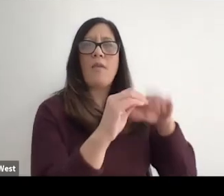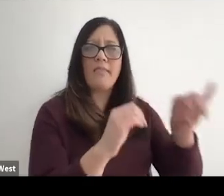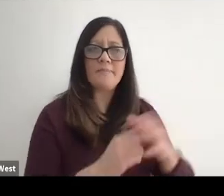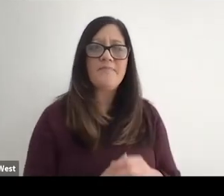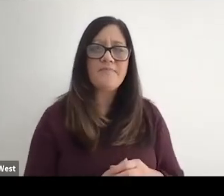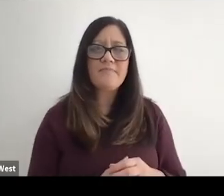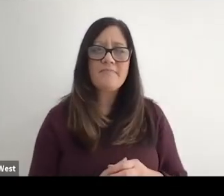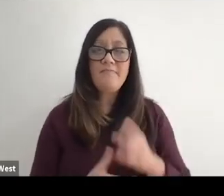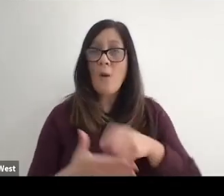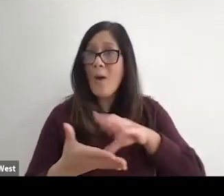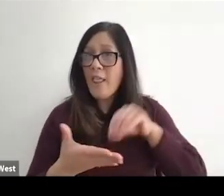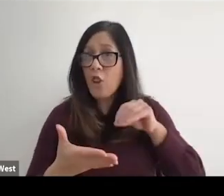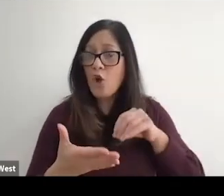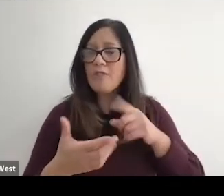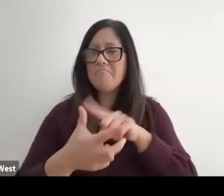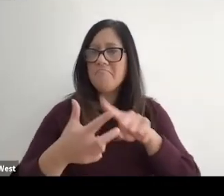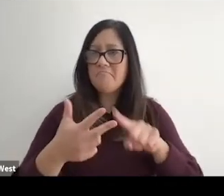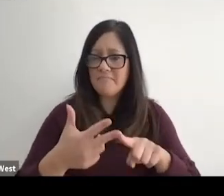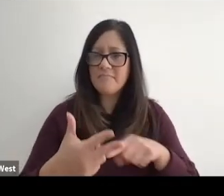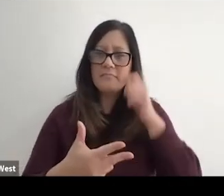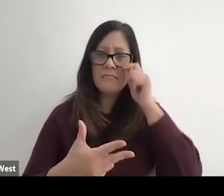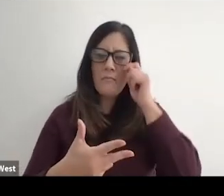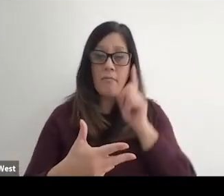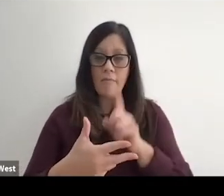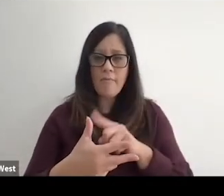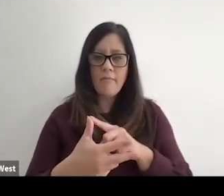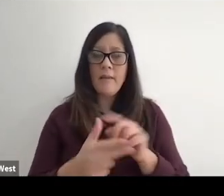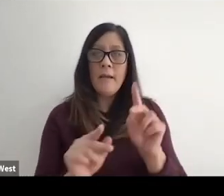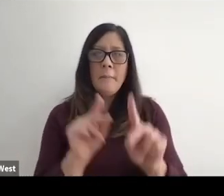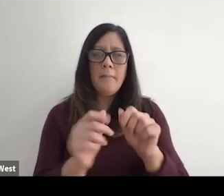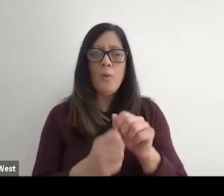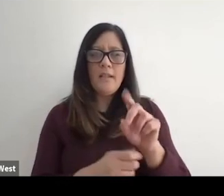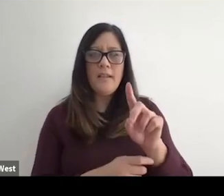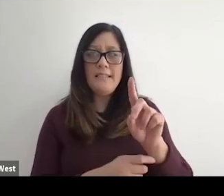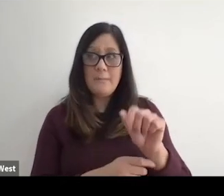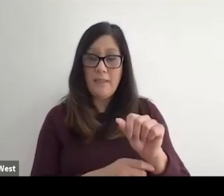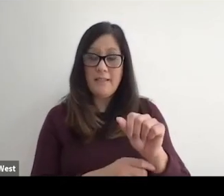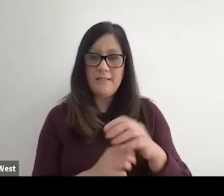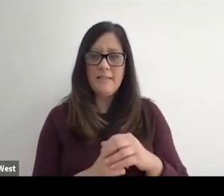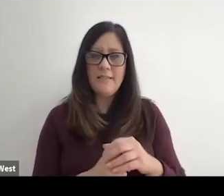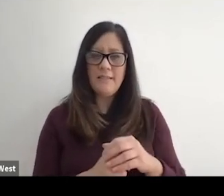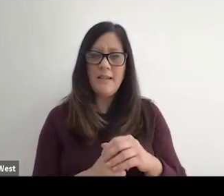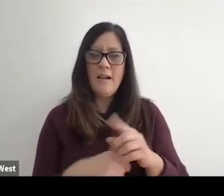things that I learned. I wrote down three of them, one. People with disabilities when they